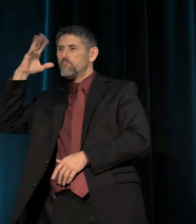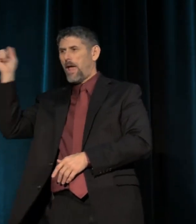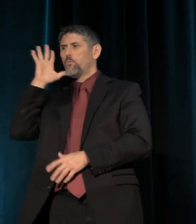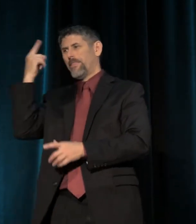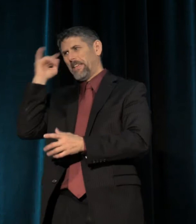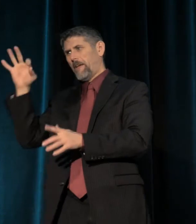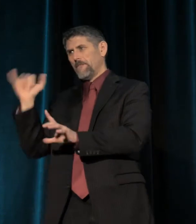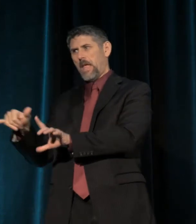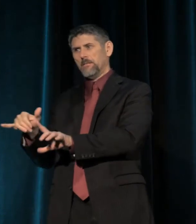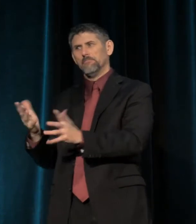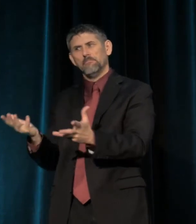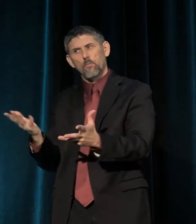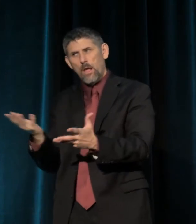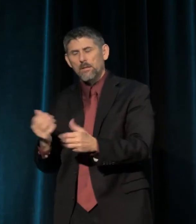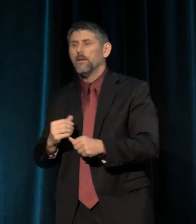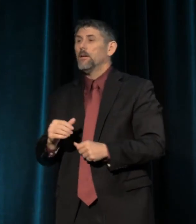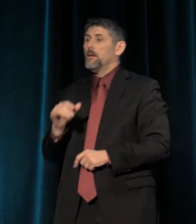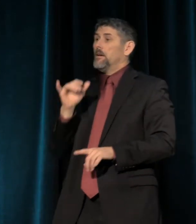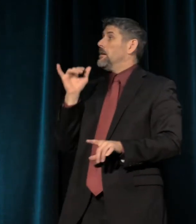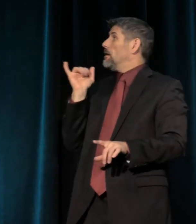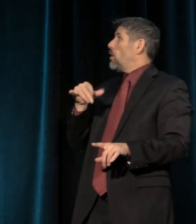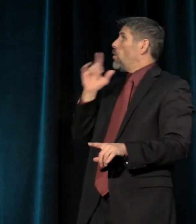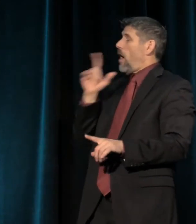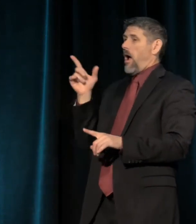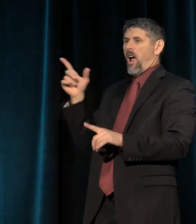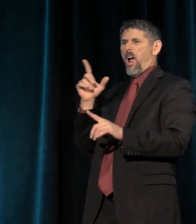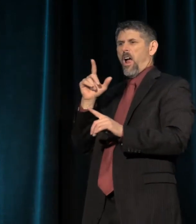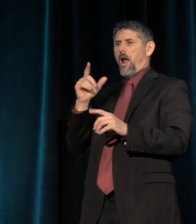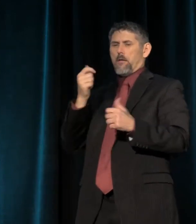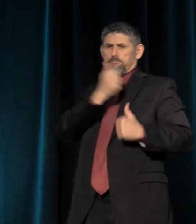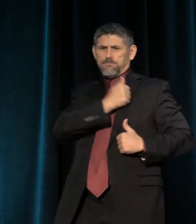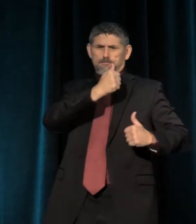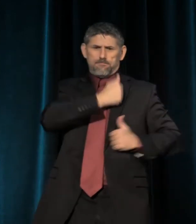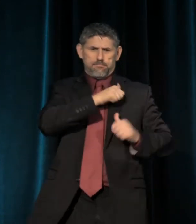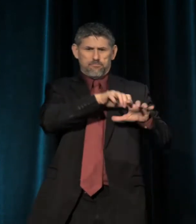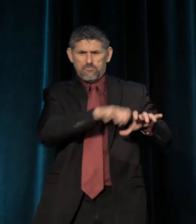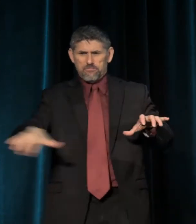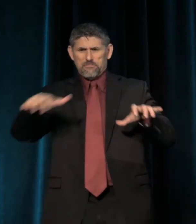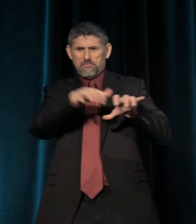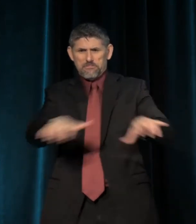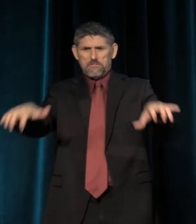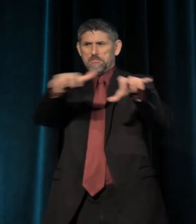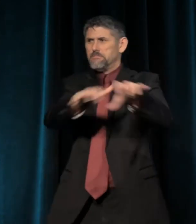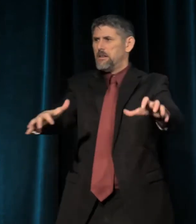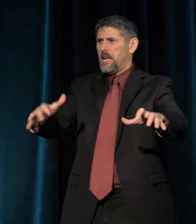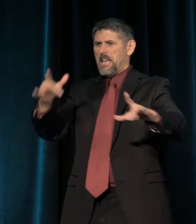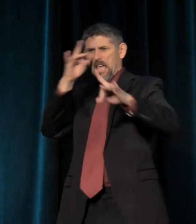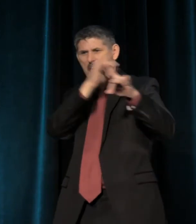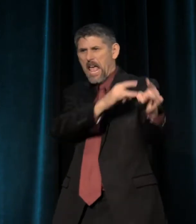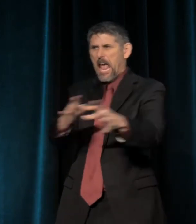These are shock troops of hatred, whether Milo, or Ann Coulter or Based Stickman,